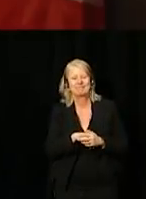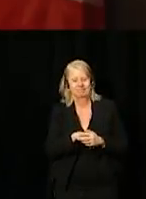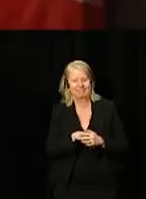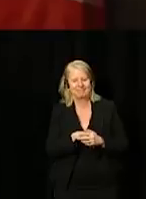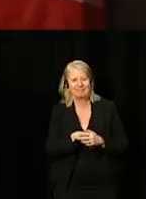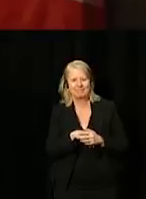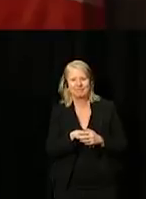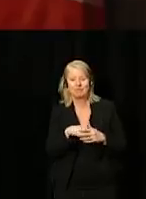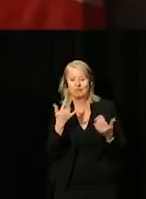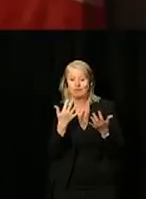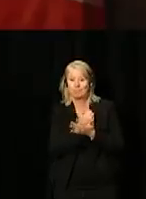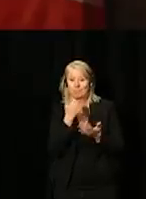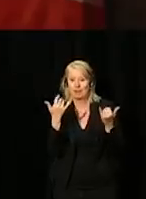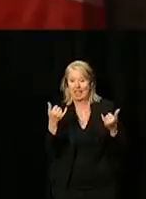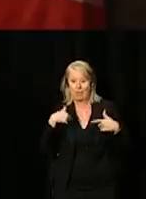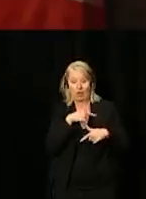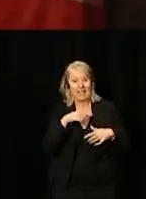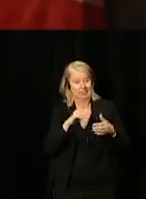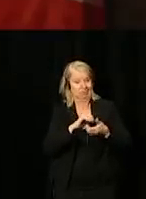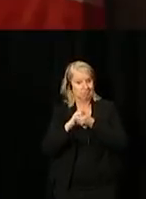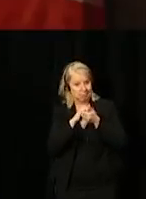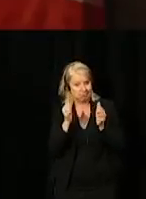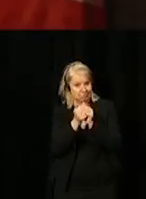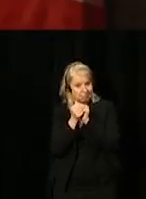[Translator:] It is time for us to come together to celebrate the contributions